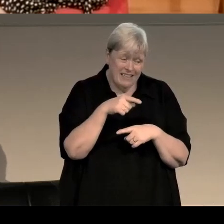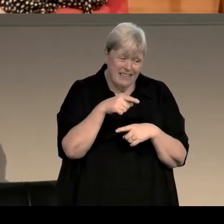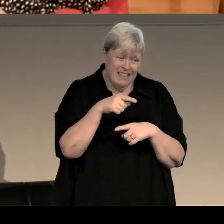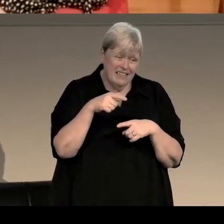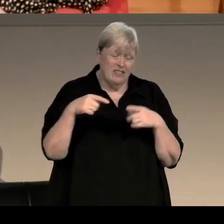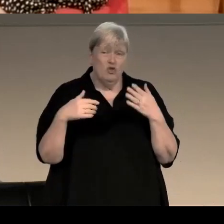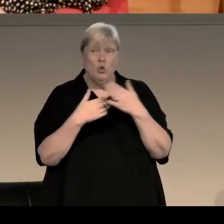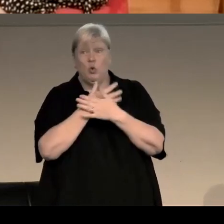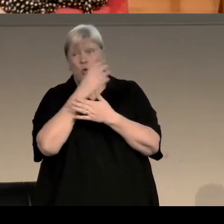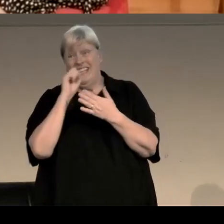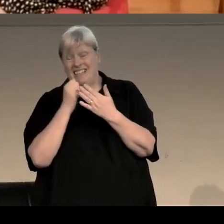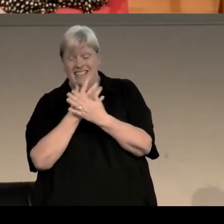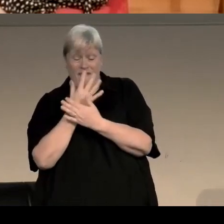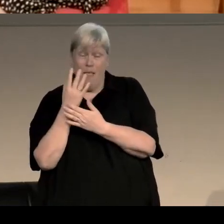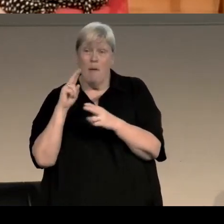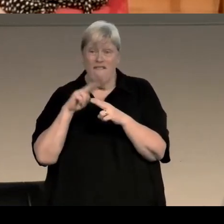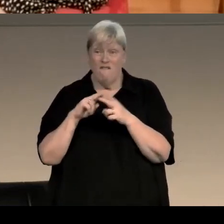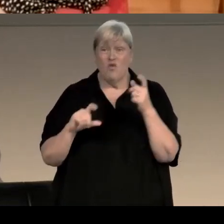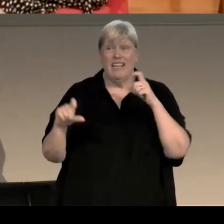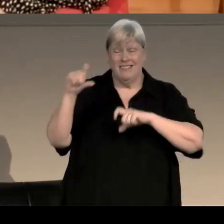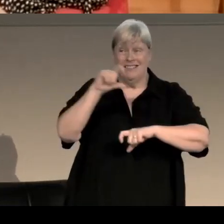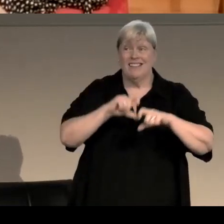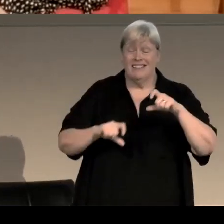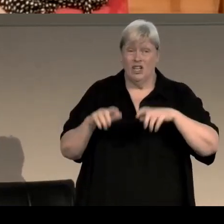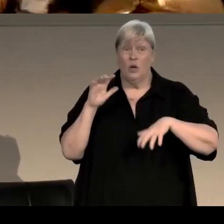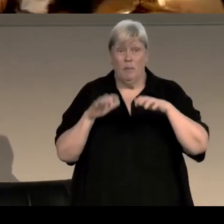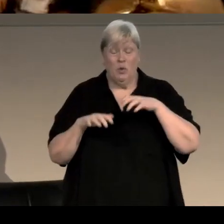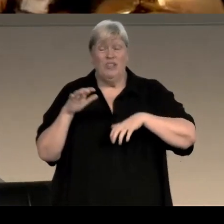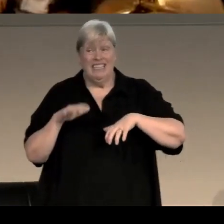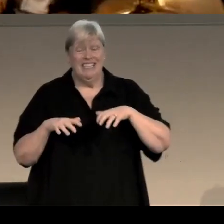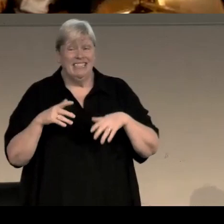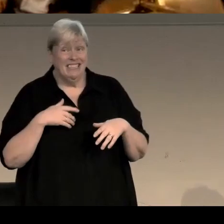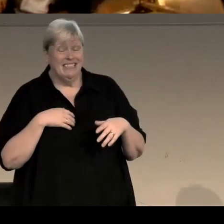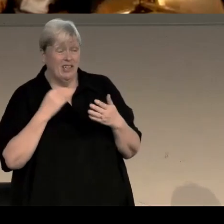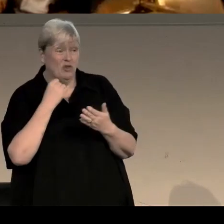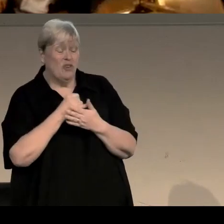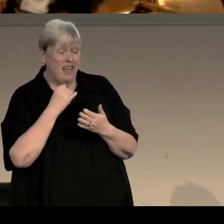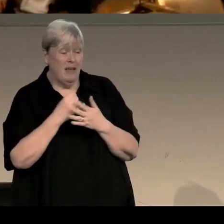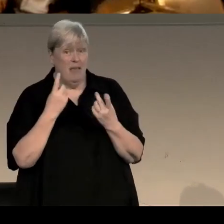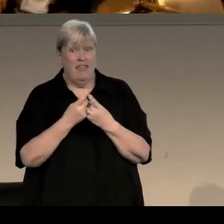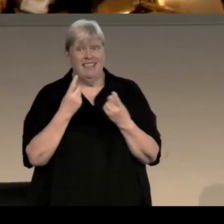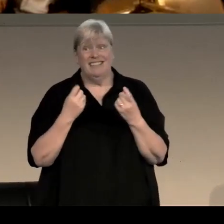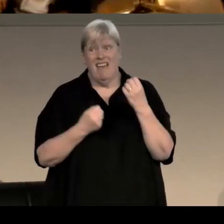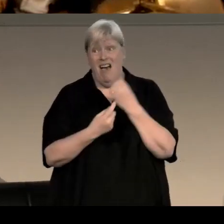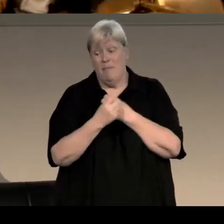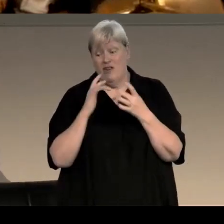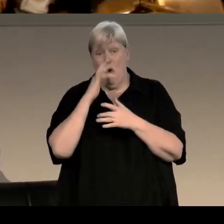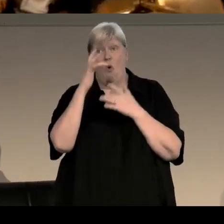newly developed, has been forensic computing crime, the stuff that happens online, the scams that are worked online,